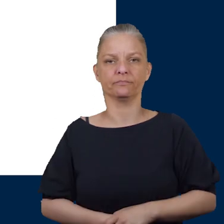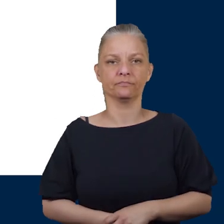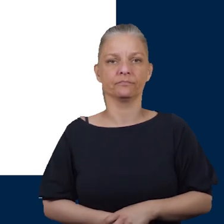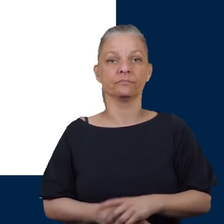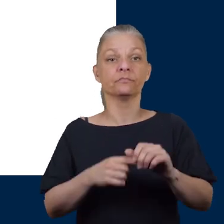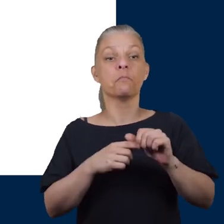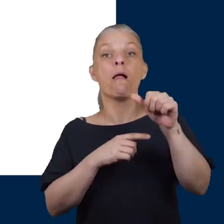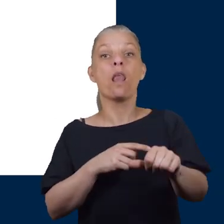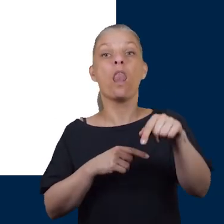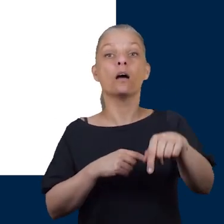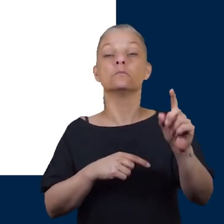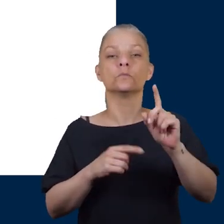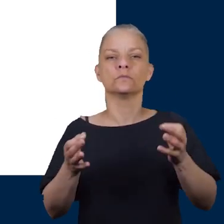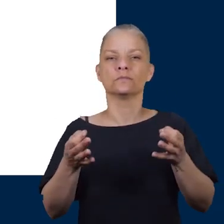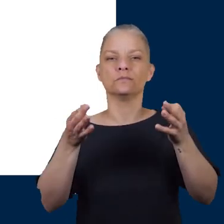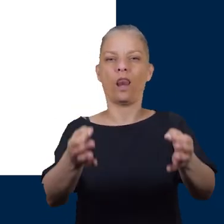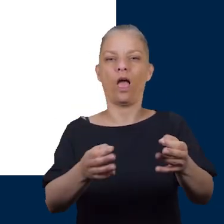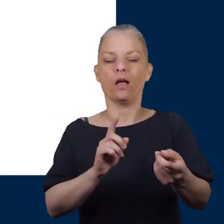The next complication is delayed response to infection.